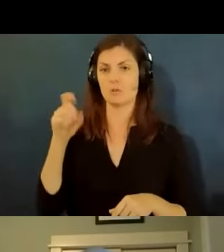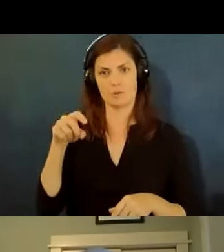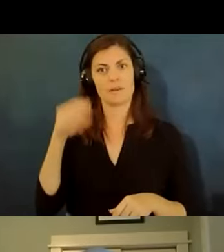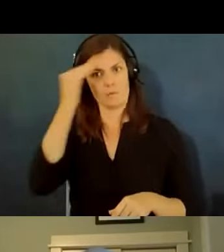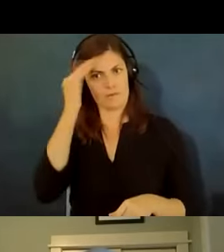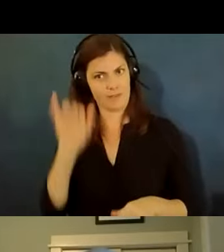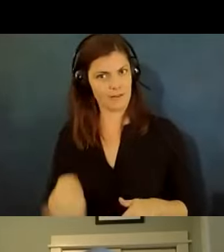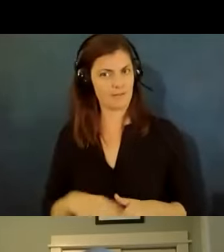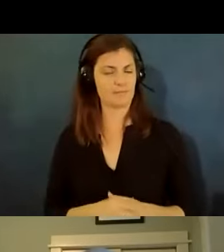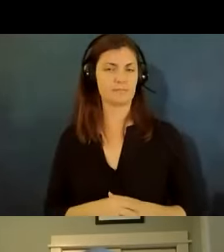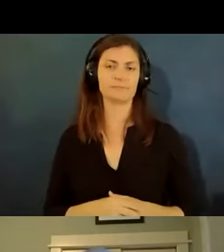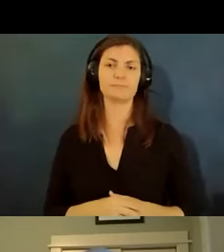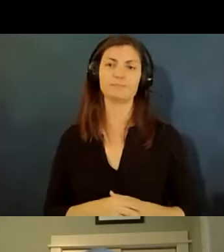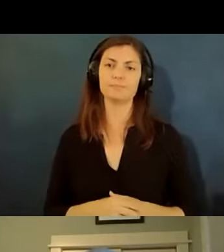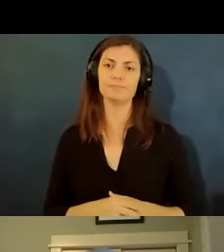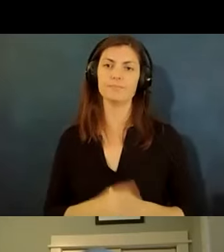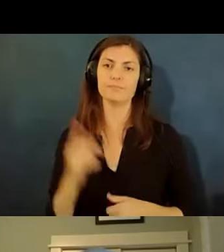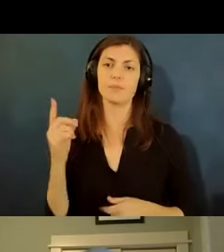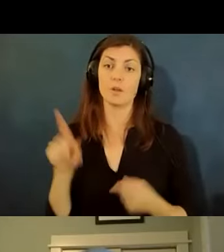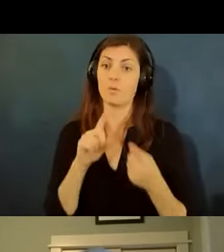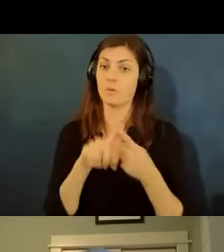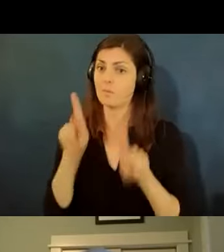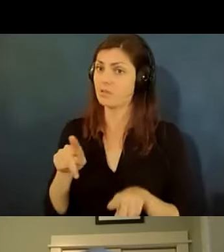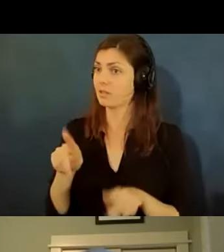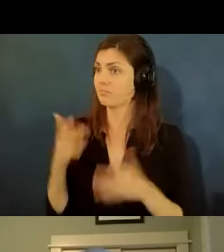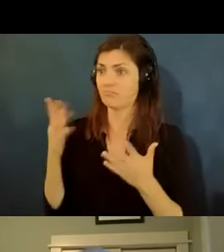so when someone comes to us and they've done all the things they're supposed to do and they're like